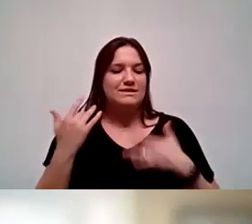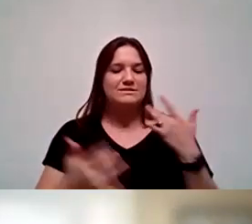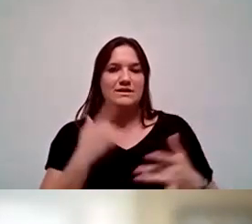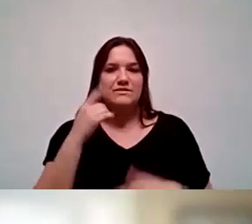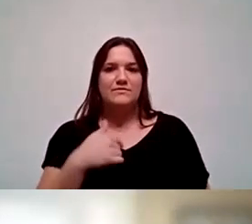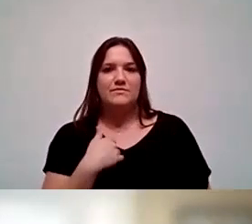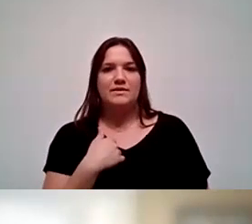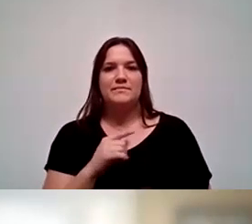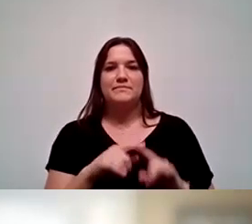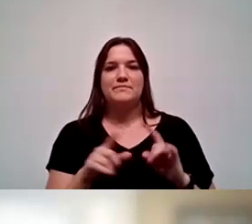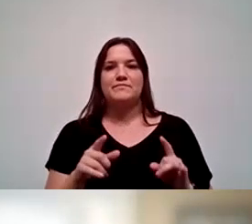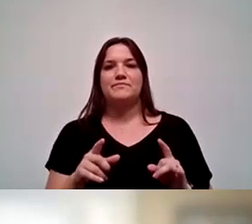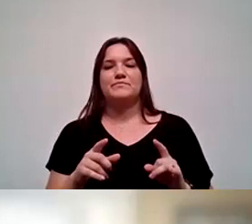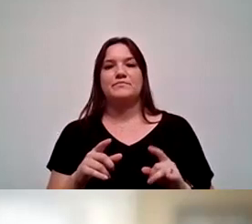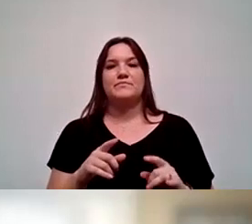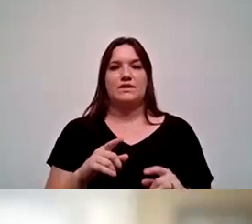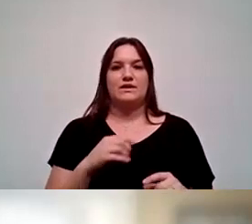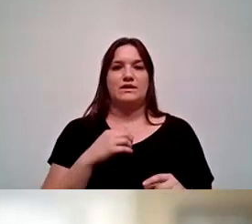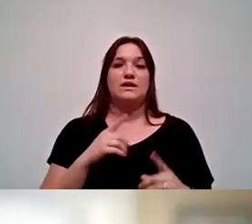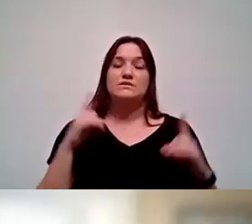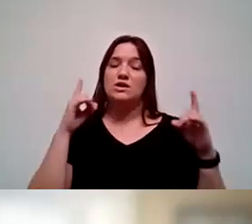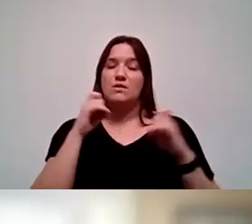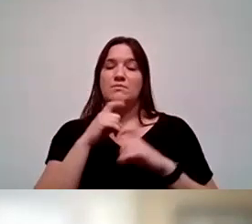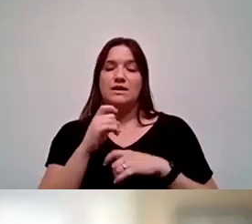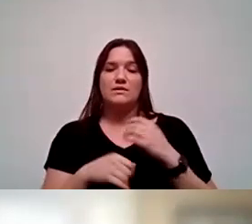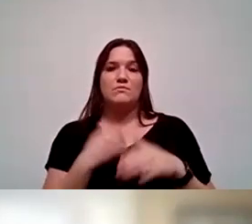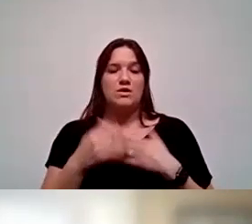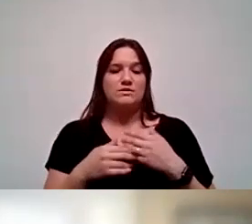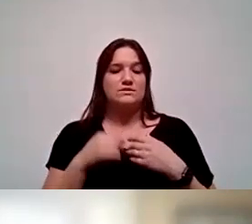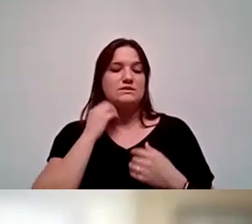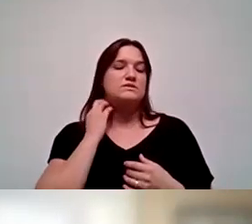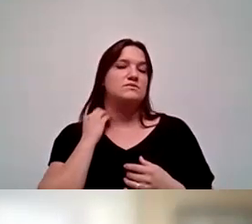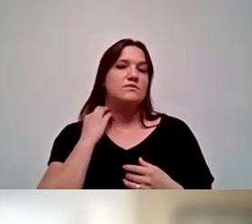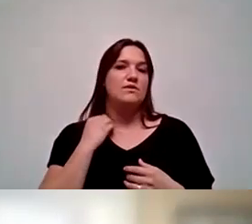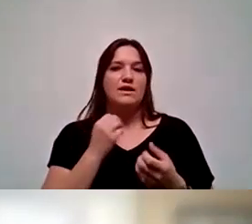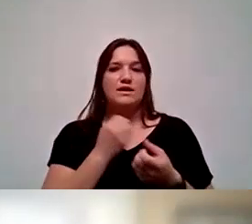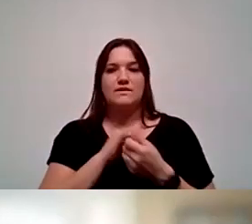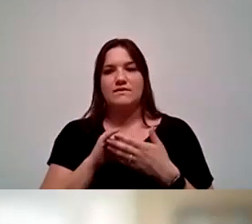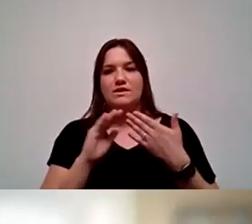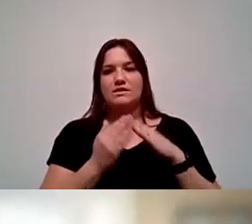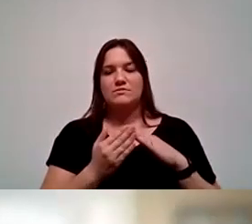But it is a complicated process, so I love that community aspect in saying that